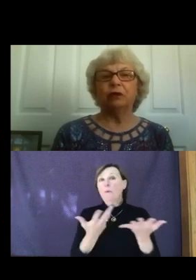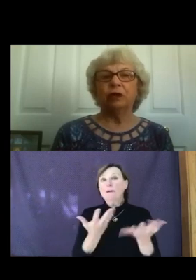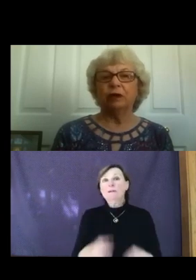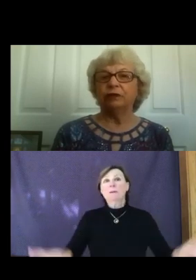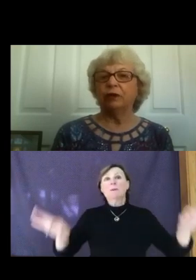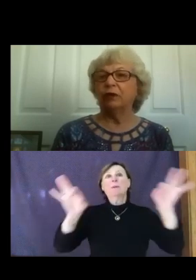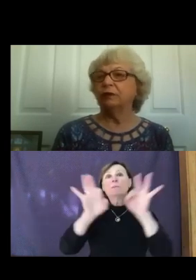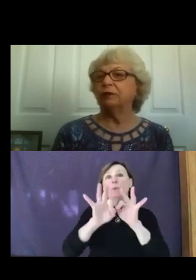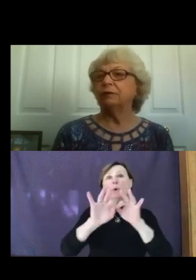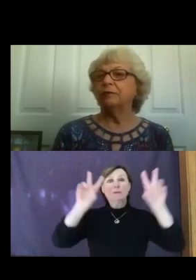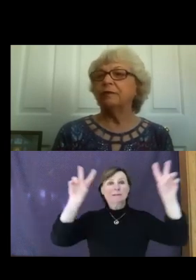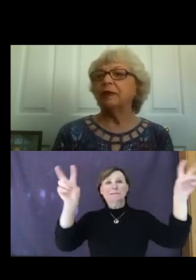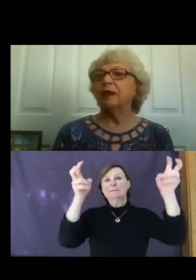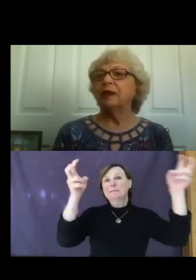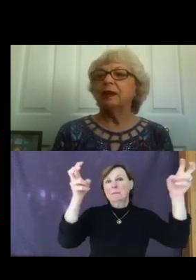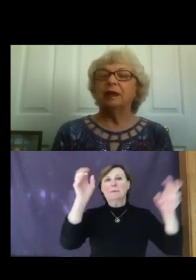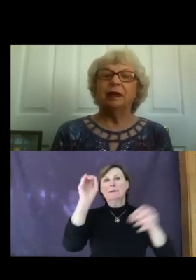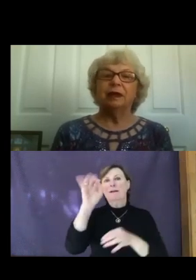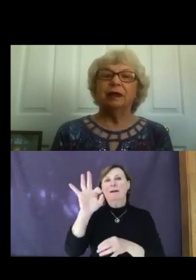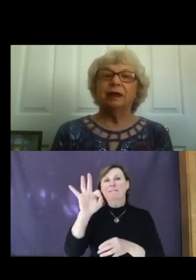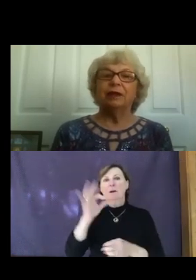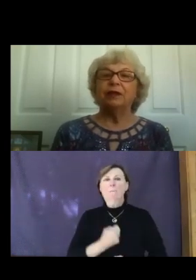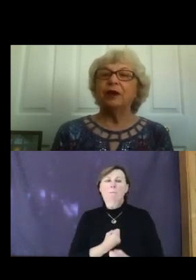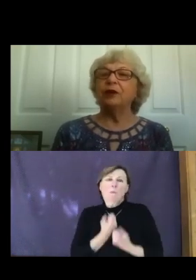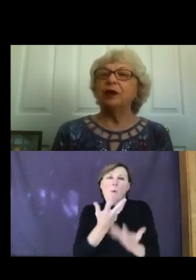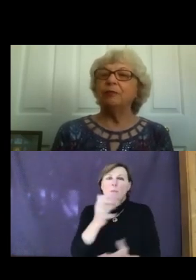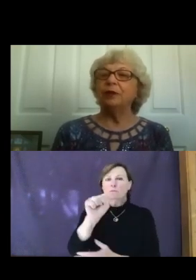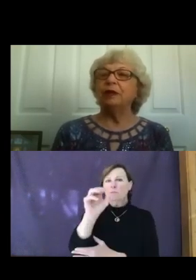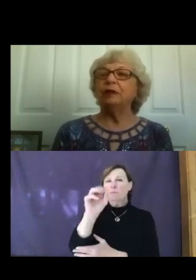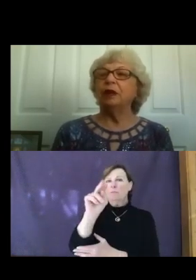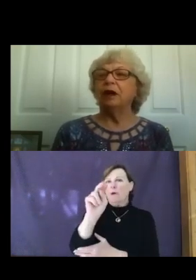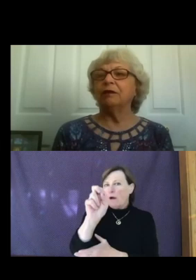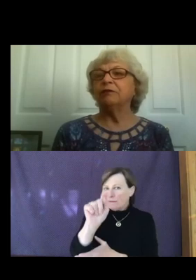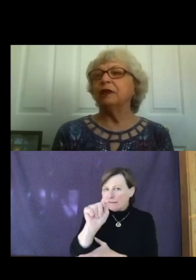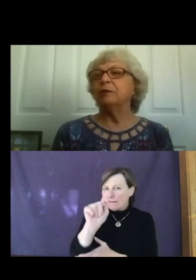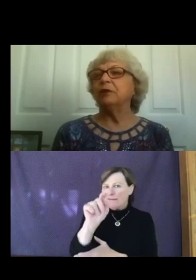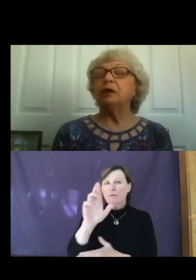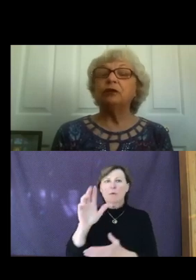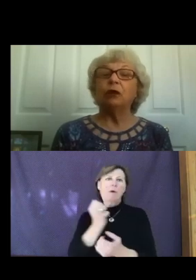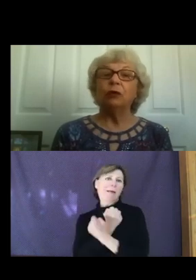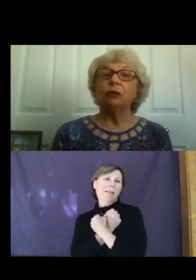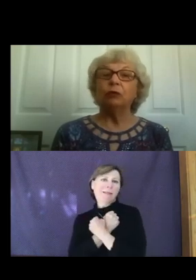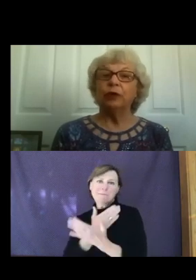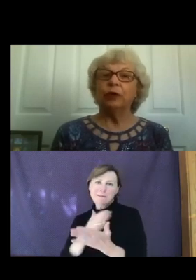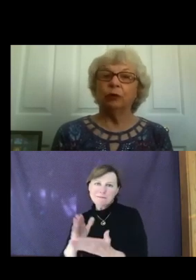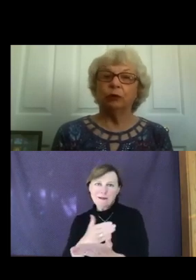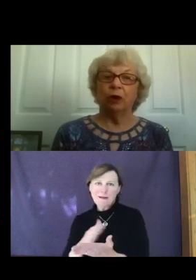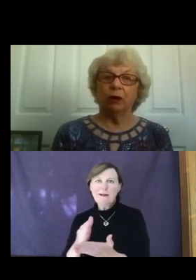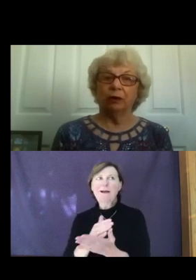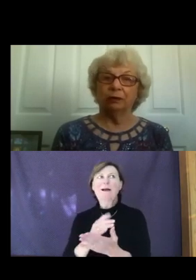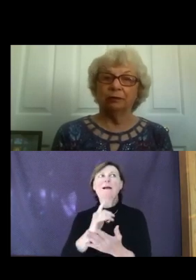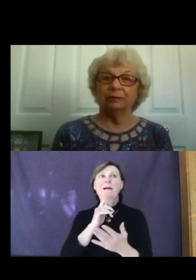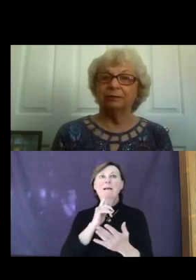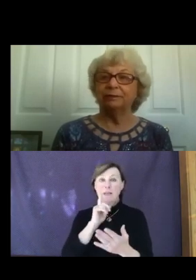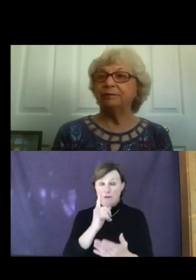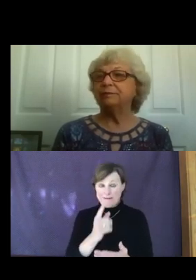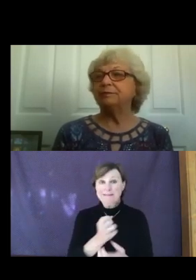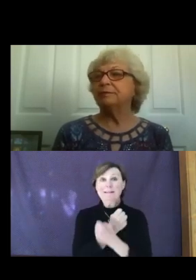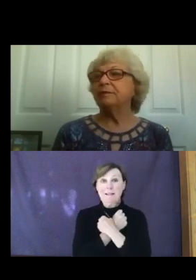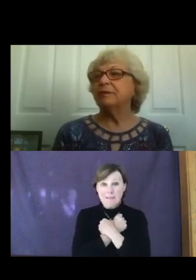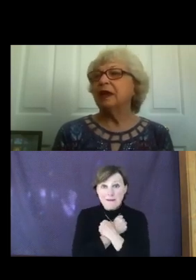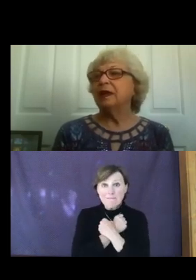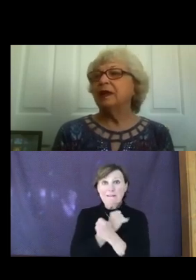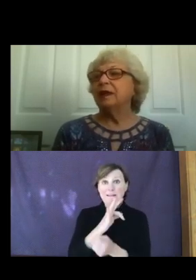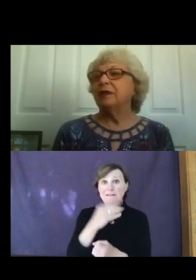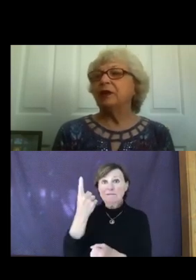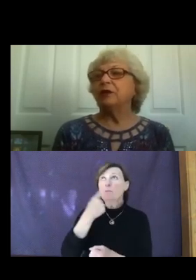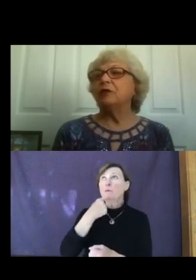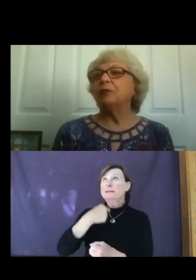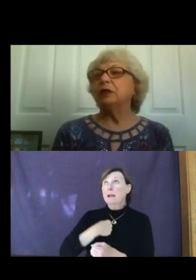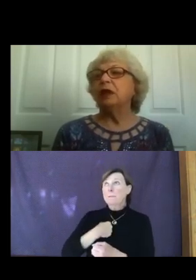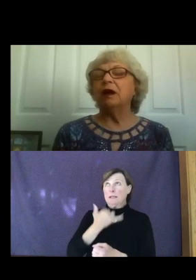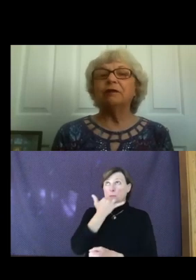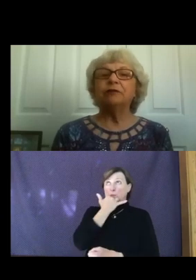love songs. There can be love in being told we are wrong. There can be love in